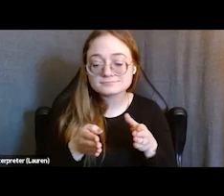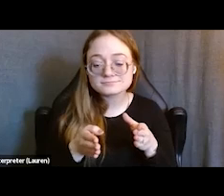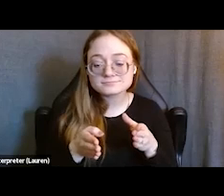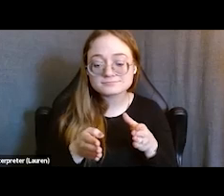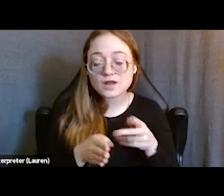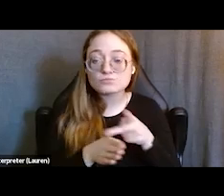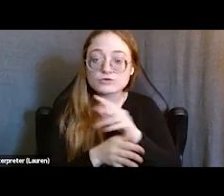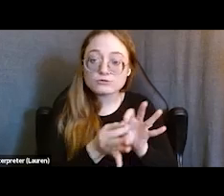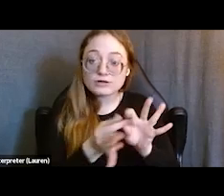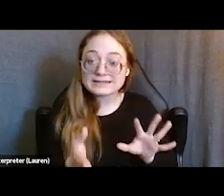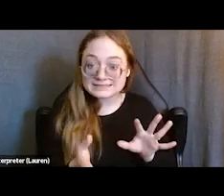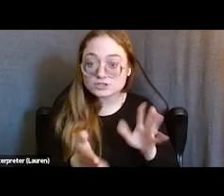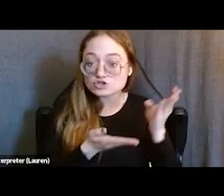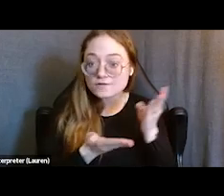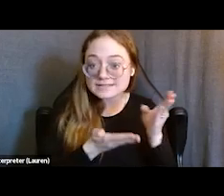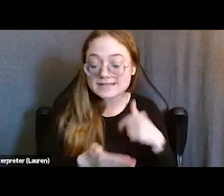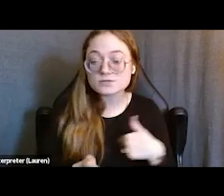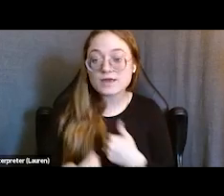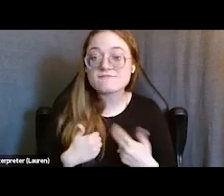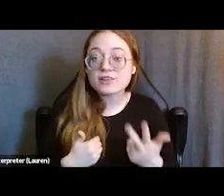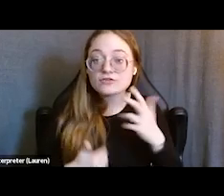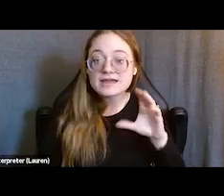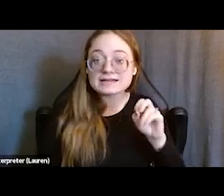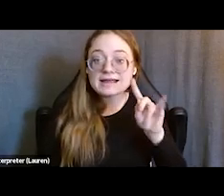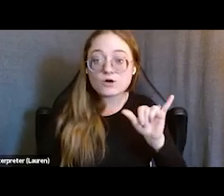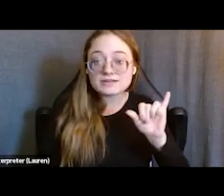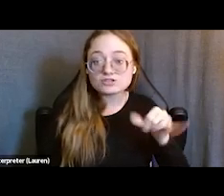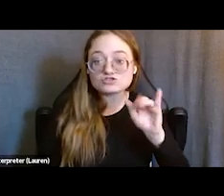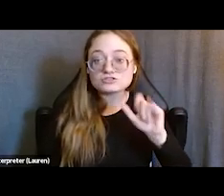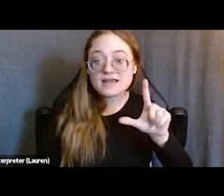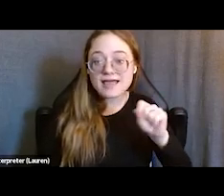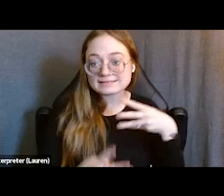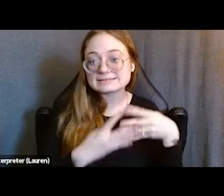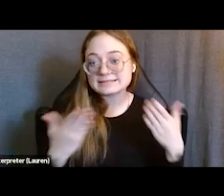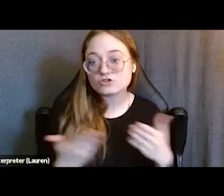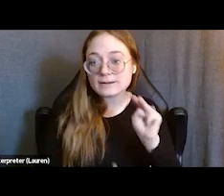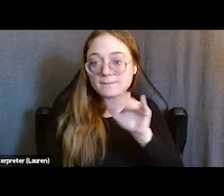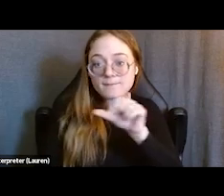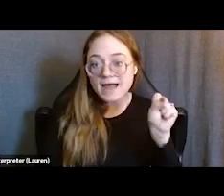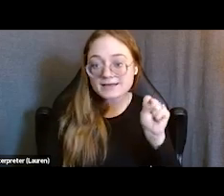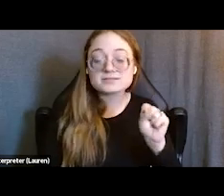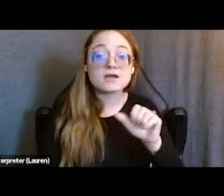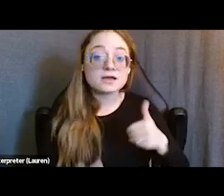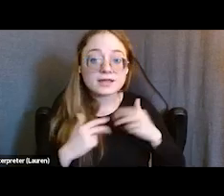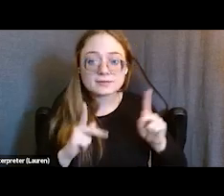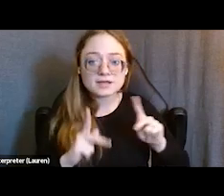So, we are in three county jails here in Massachusetts where we meet young people where they're at. We try and build relationships